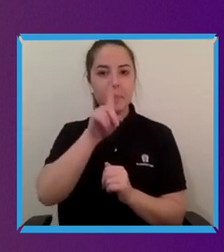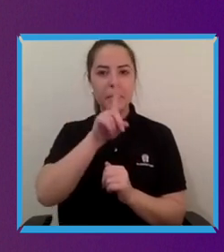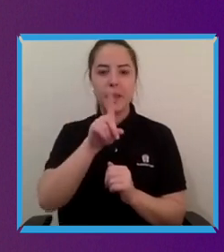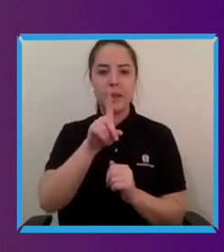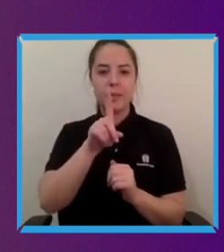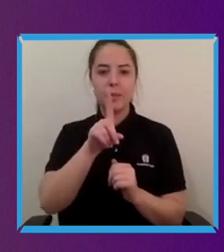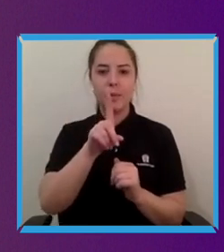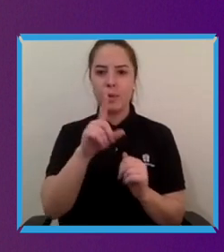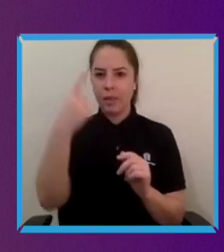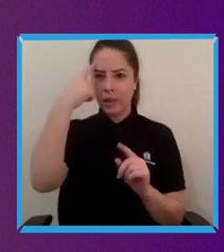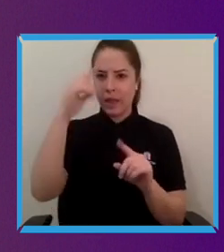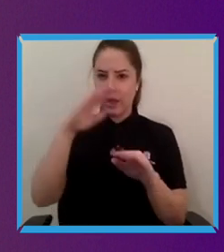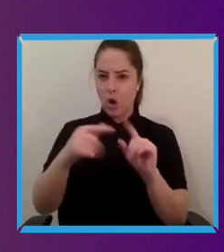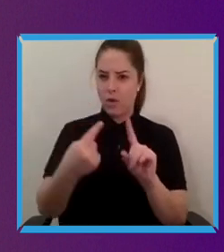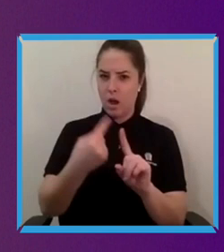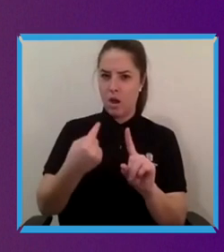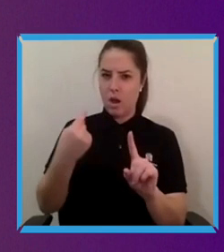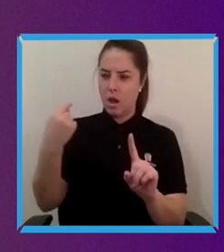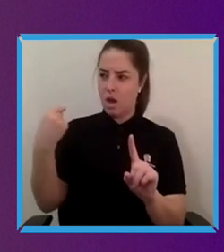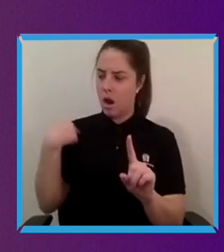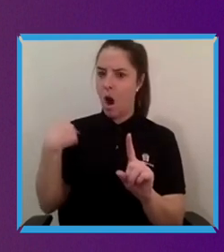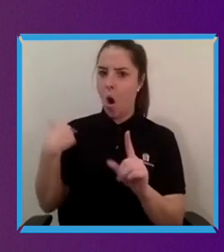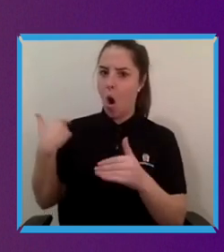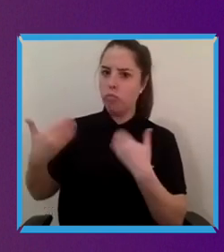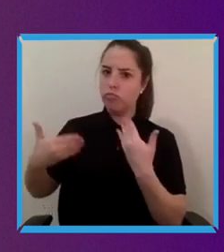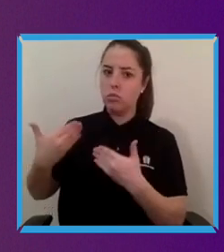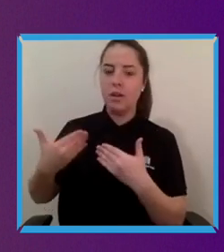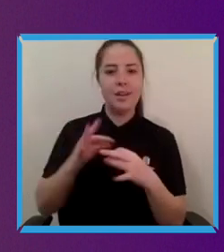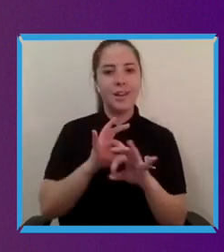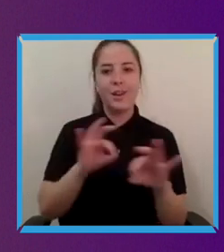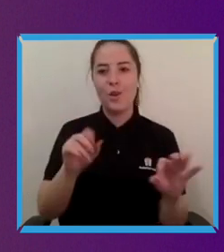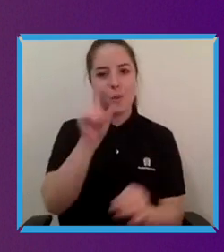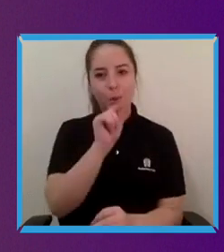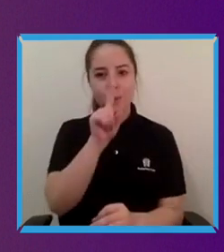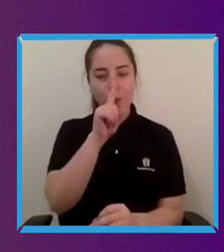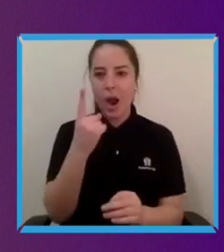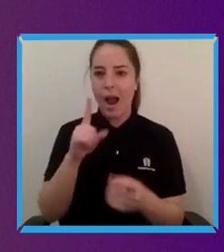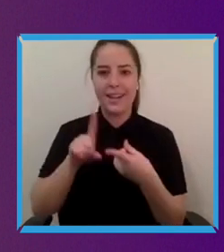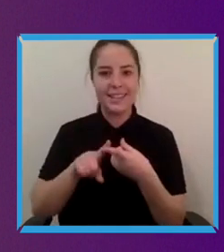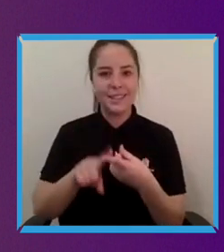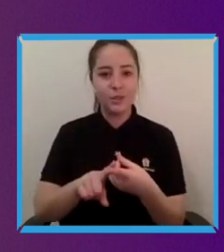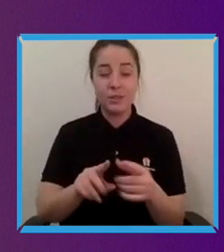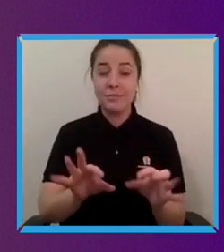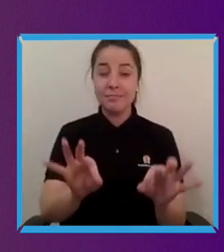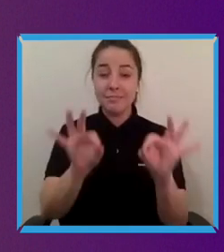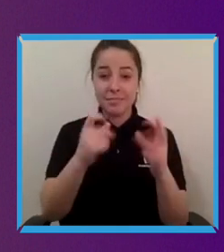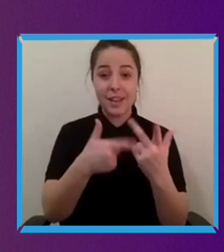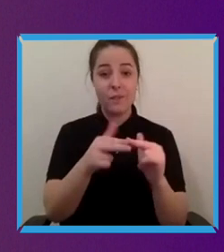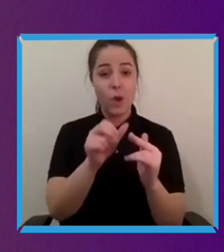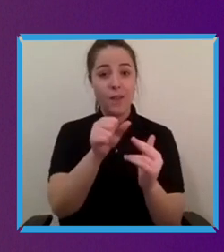things before just isn't possible for the majority of people let alone for people with disabilities. So in a sense that levels the playing